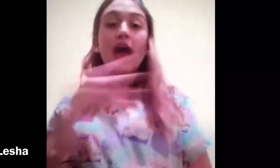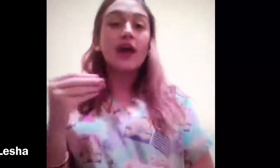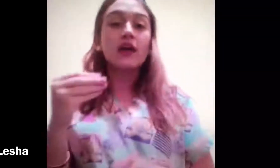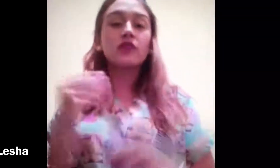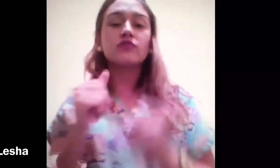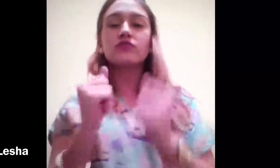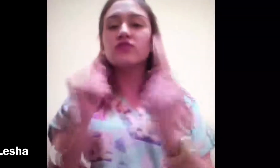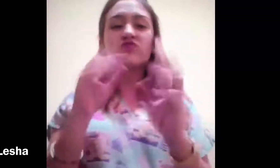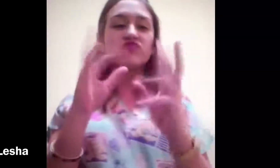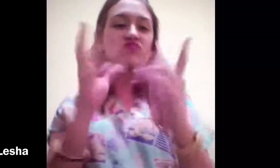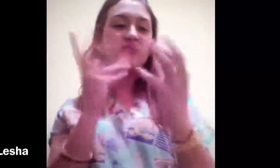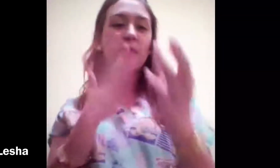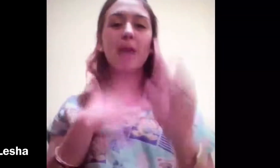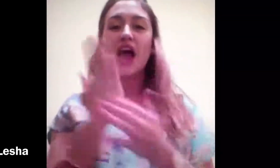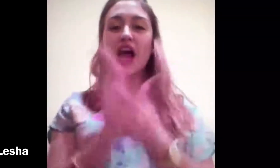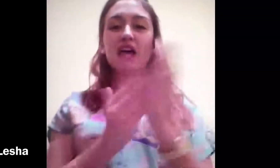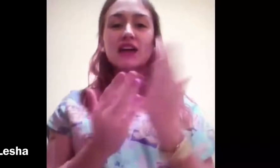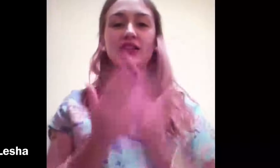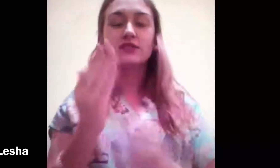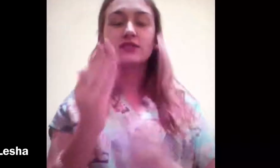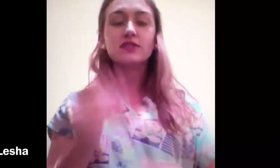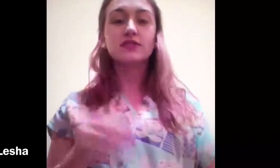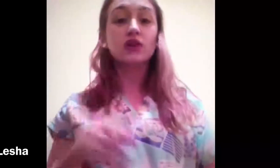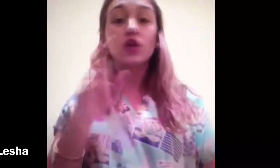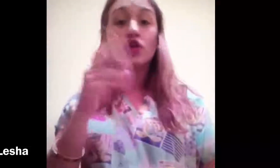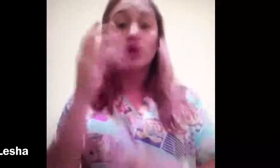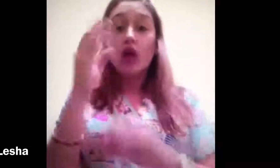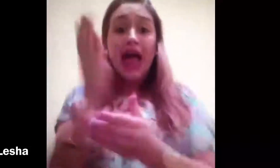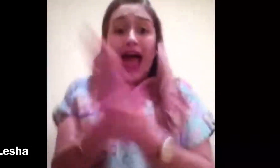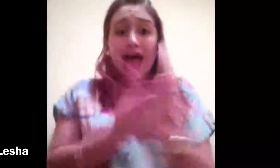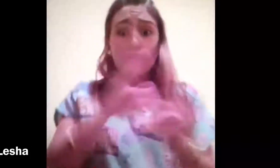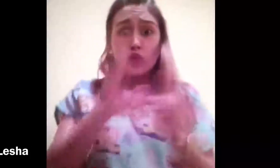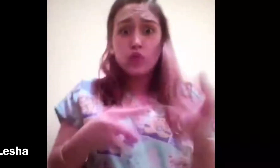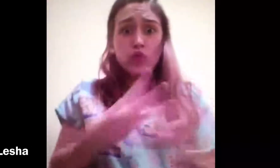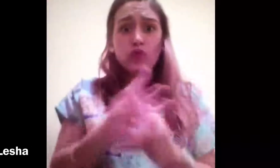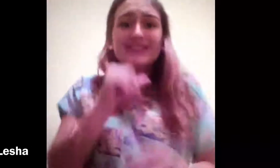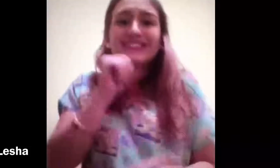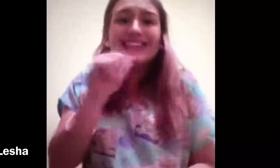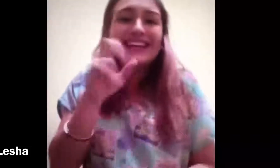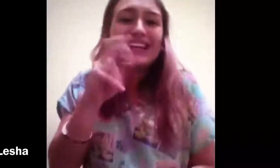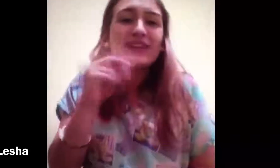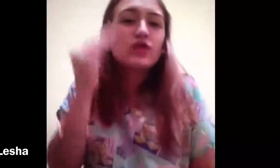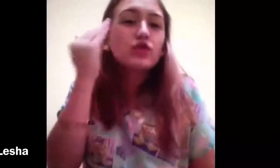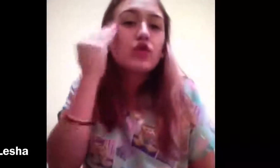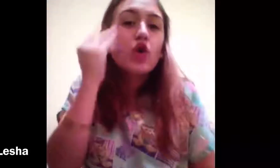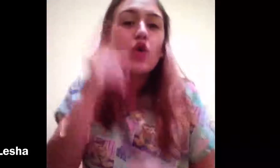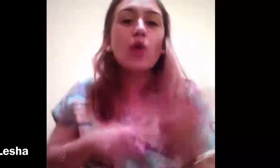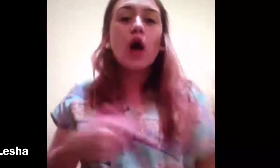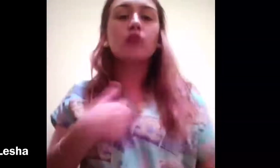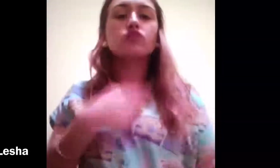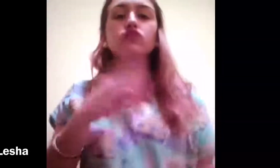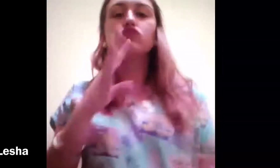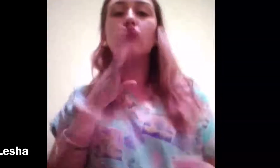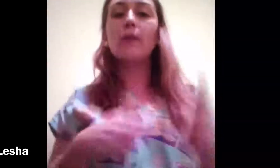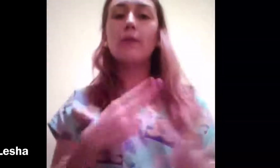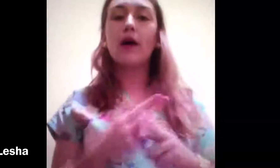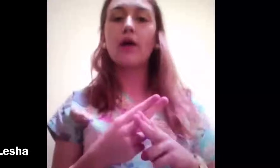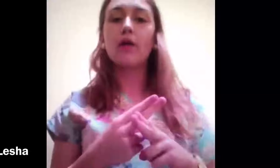And through my hands. Half the world doesn't even know what I am talking about...